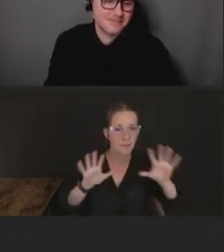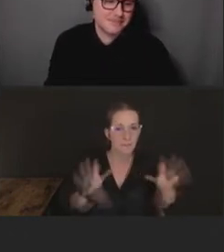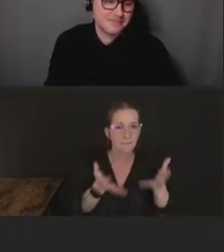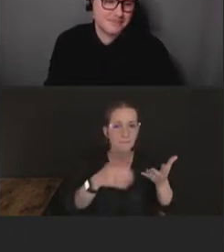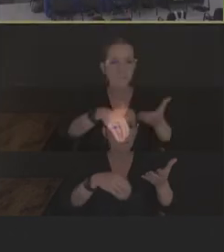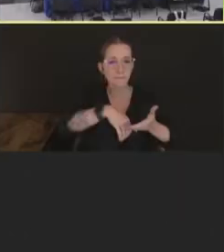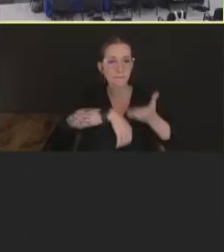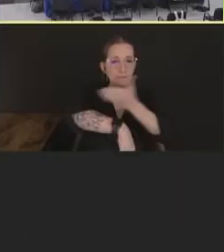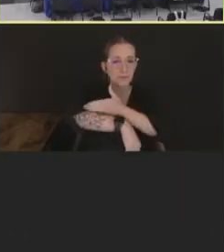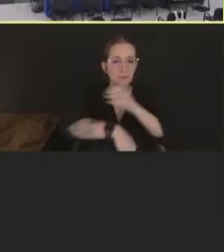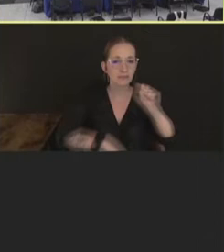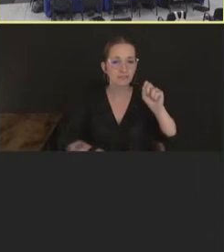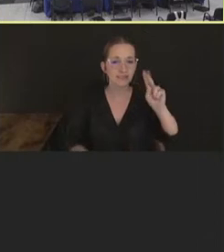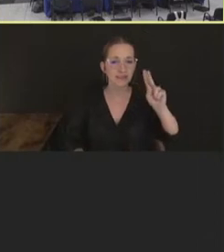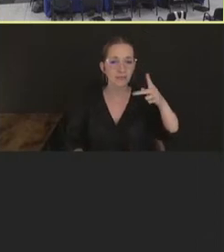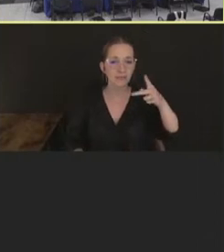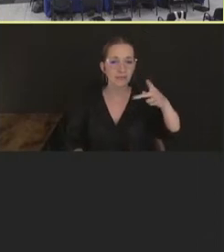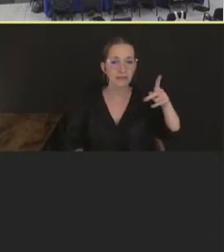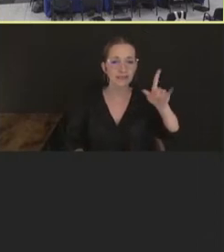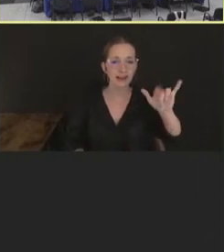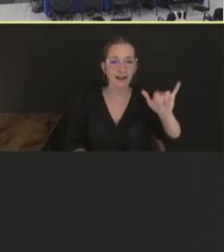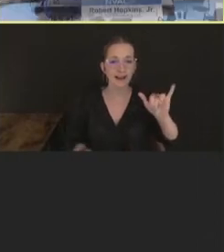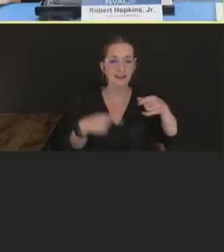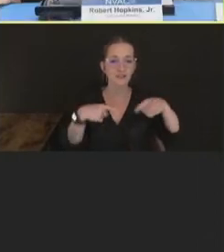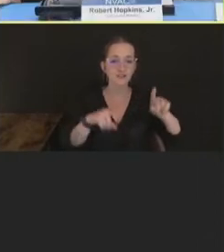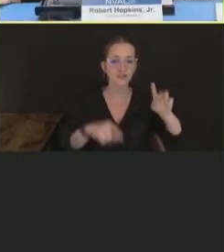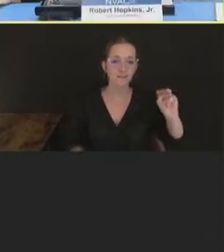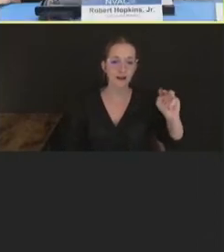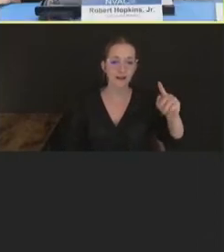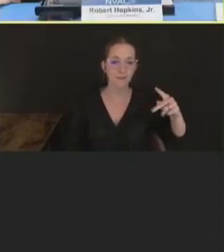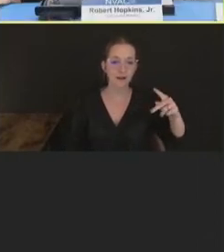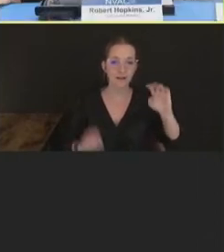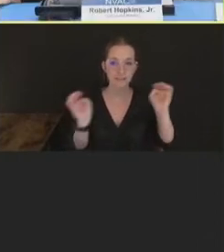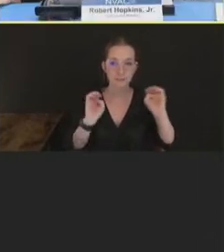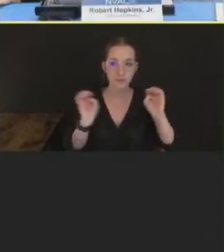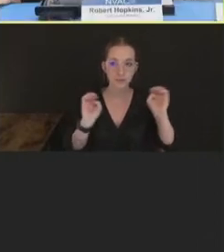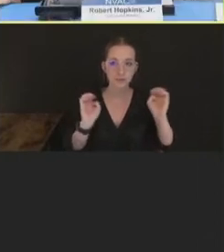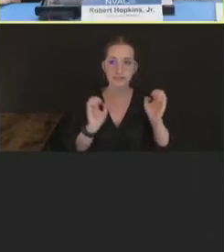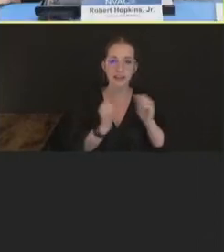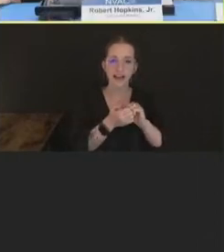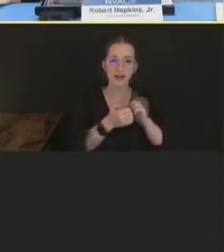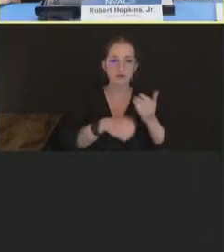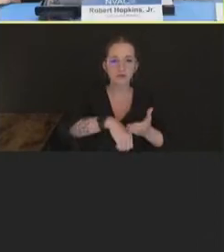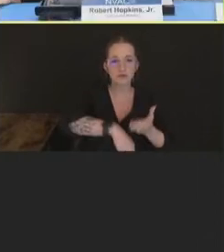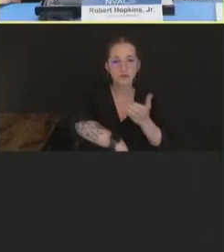discussing strategies to increase access to JYNNEOS, and other orthopox vaccines.